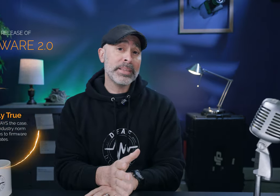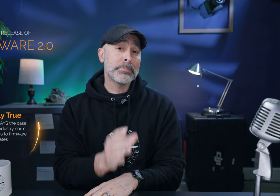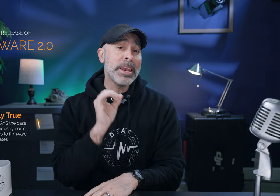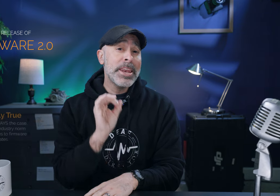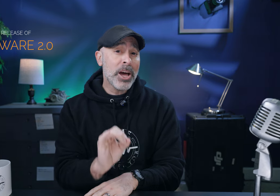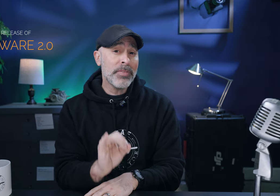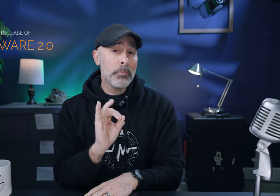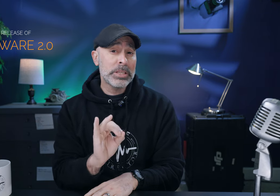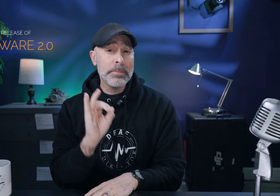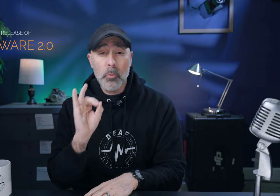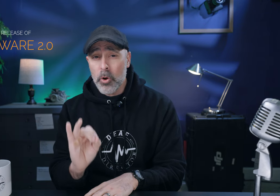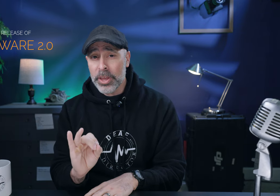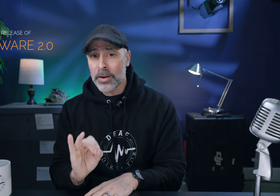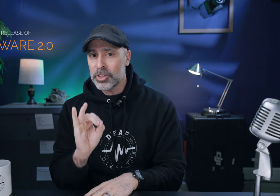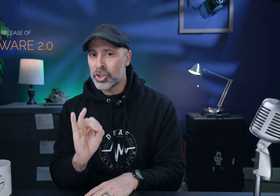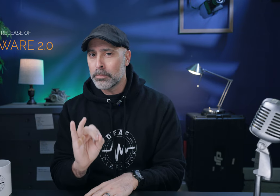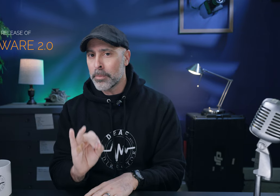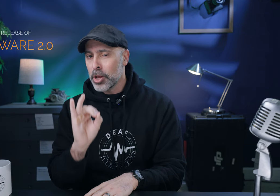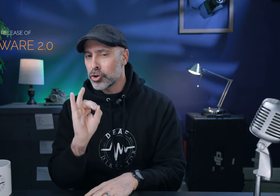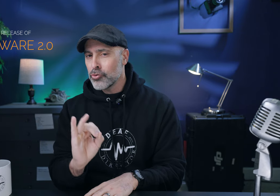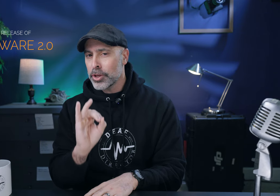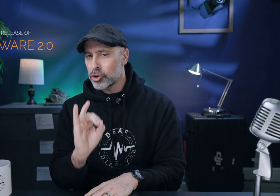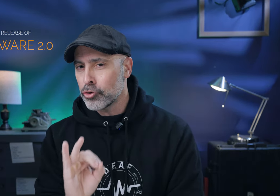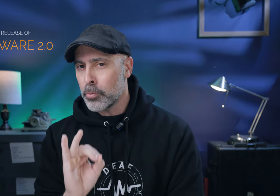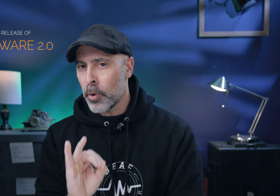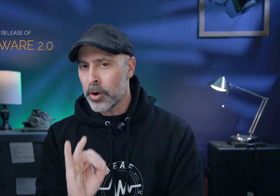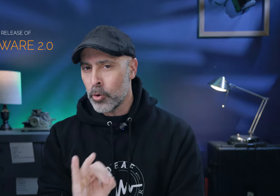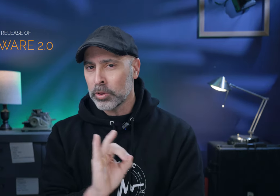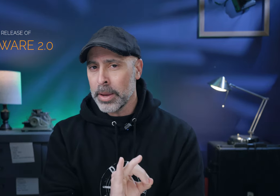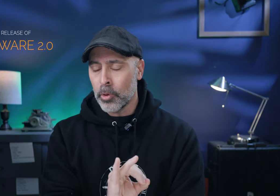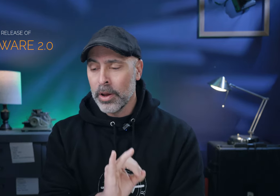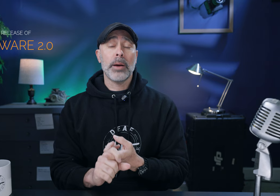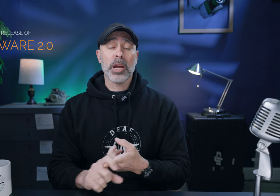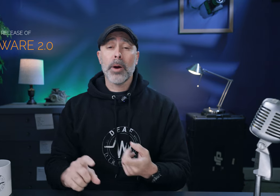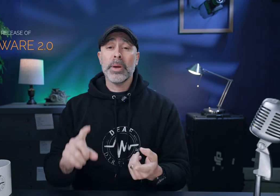dates but none of them were deemed worthy enough to jump up to the 2.0 label I'm talking about